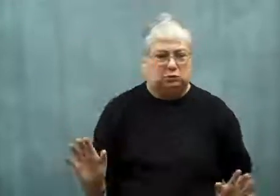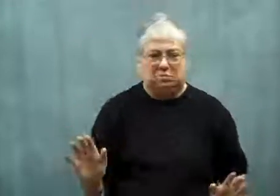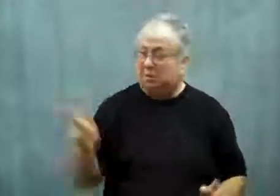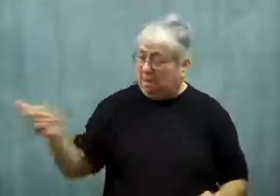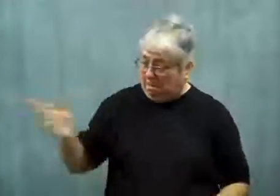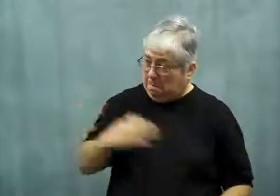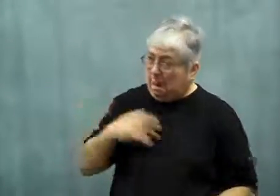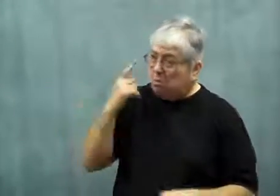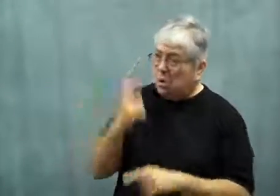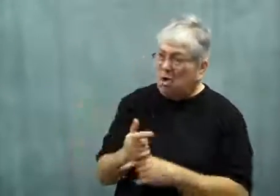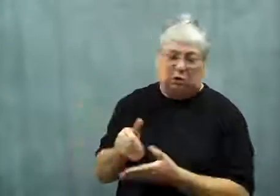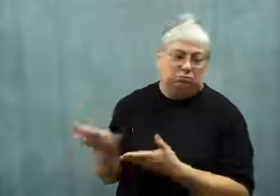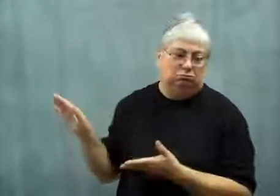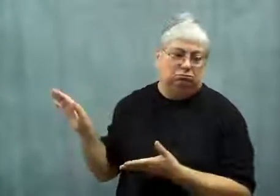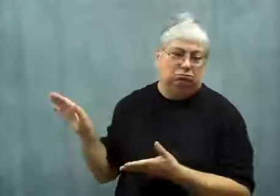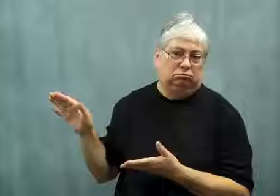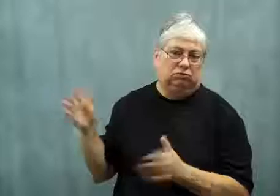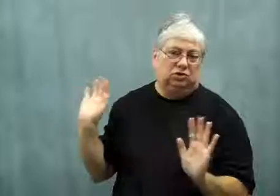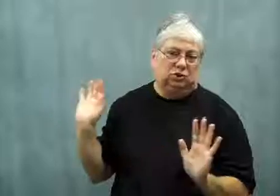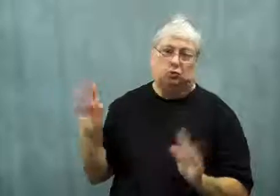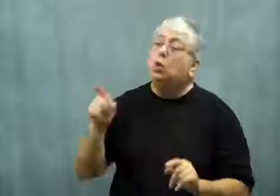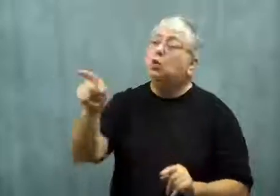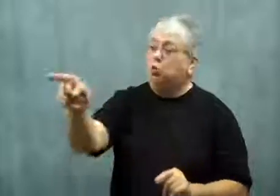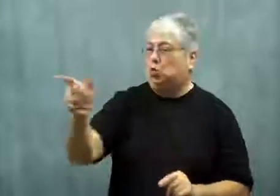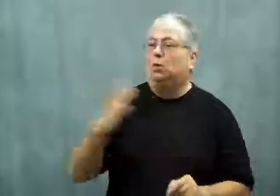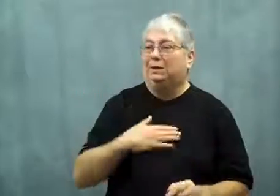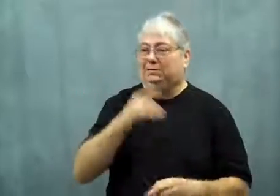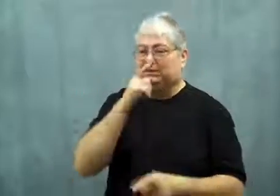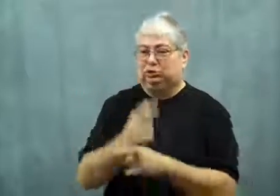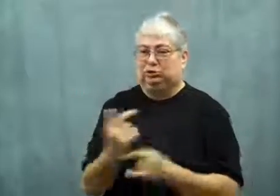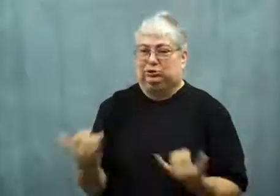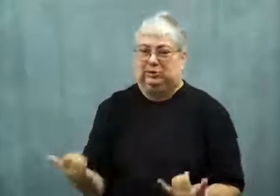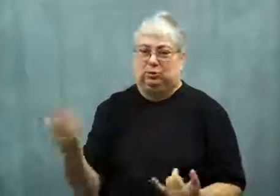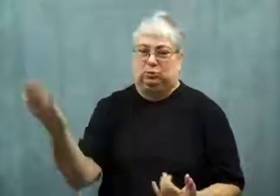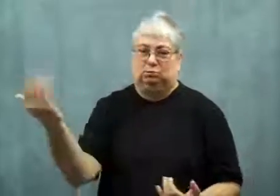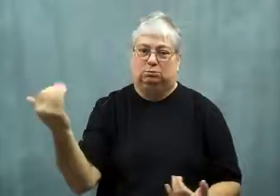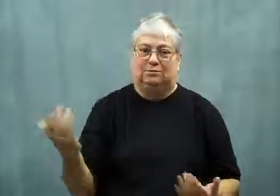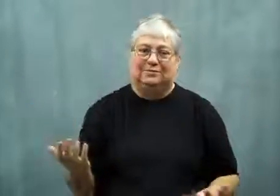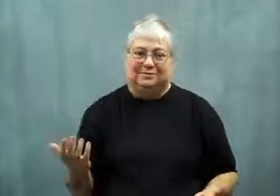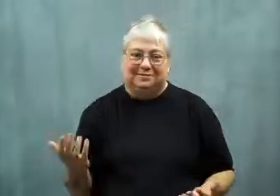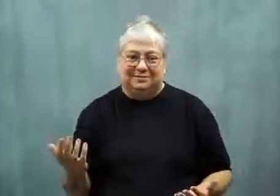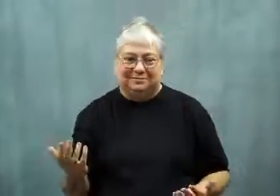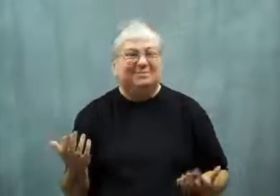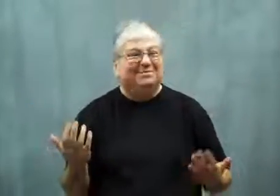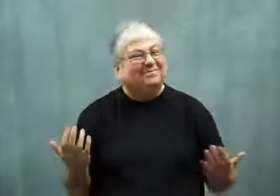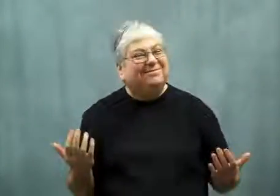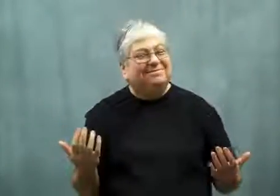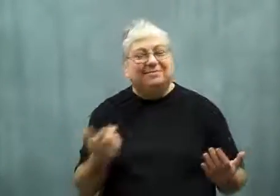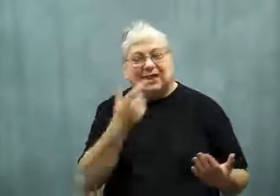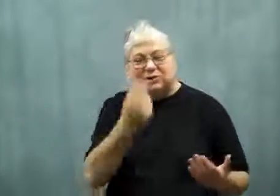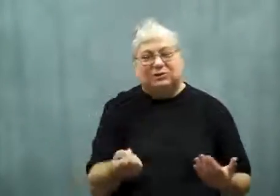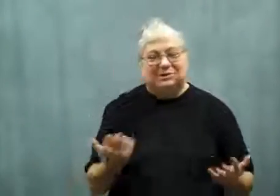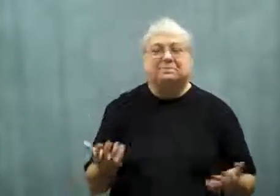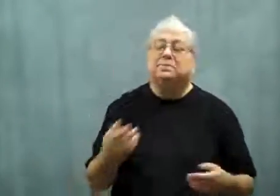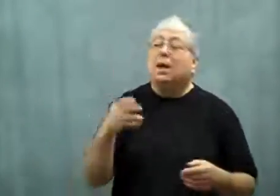She said her brother was no longer her brother. Malala was now her sister.